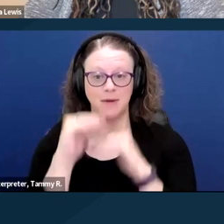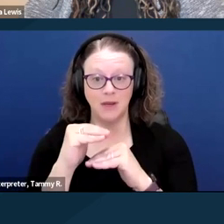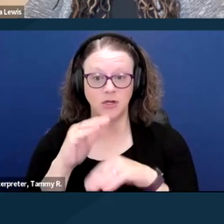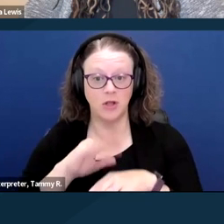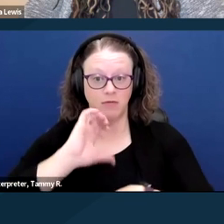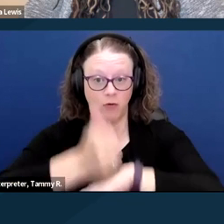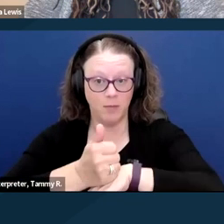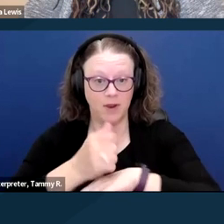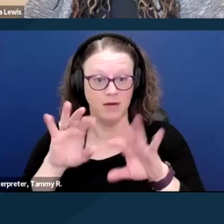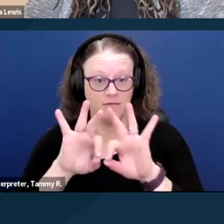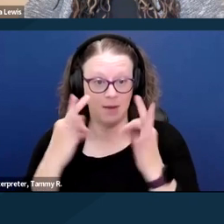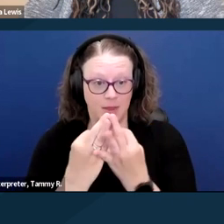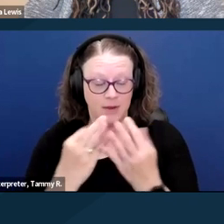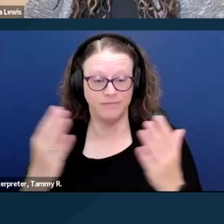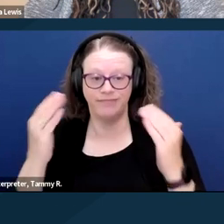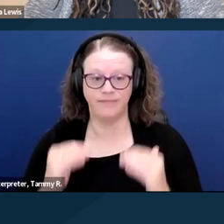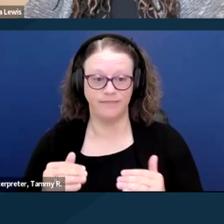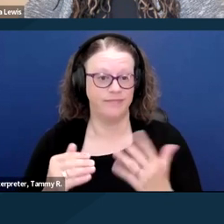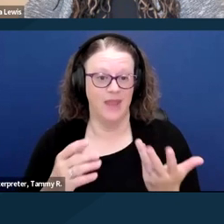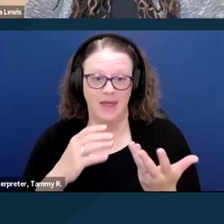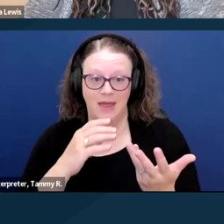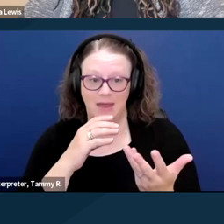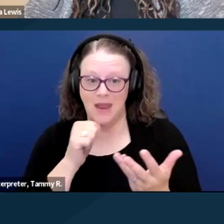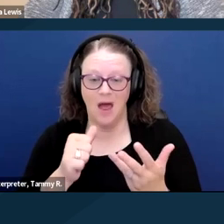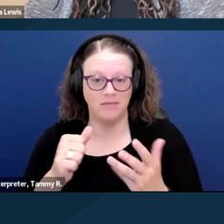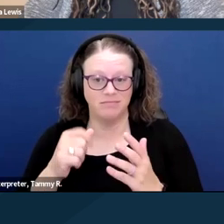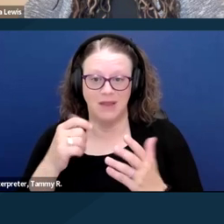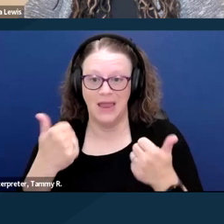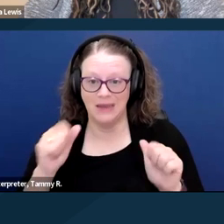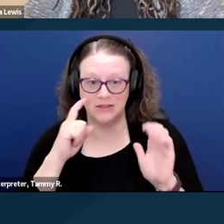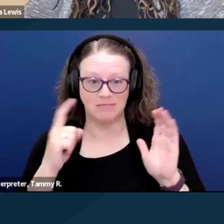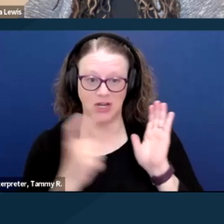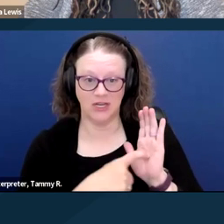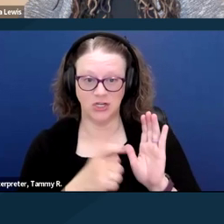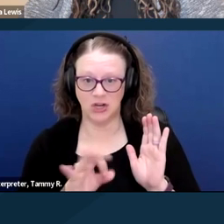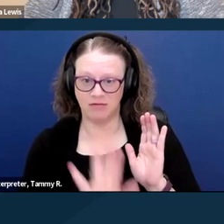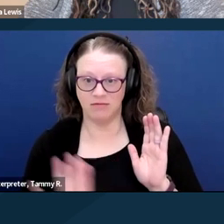inability to engage in religious practice or conflict with religious beliefs.